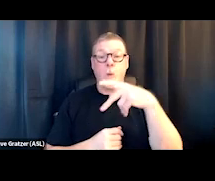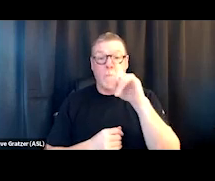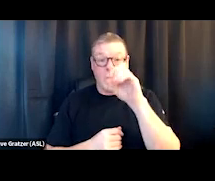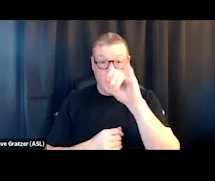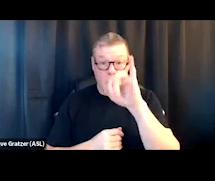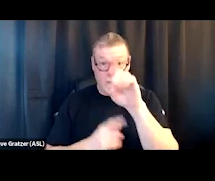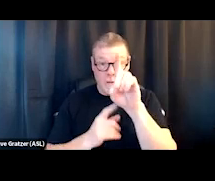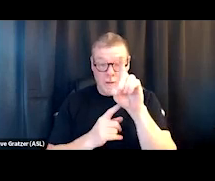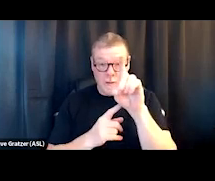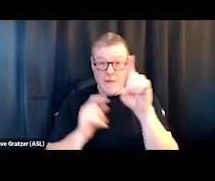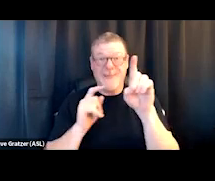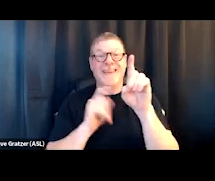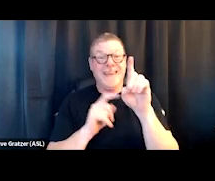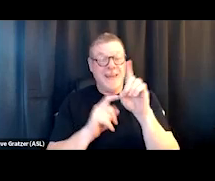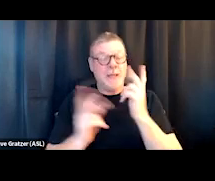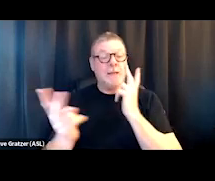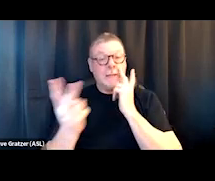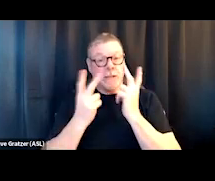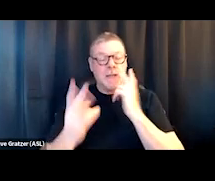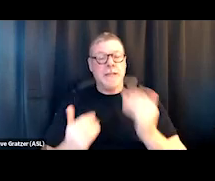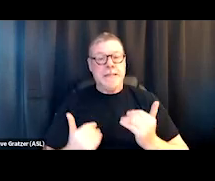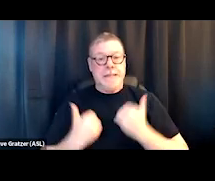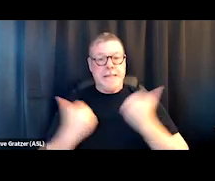what I saw is that there was a younger generation